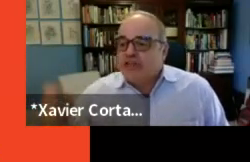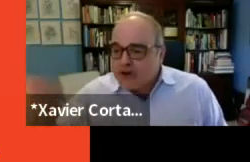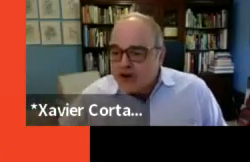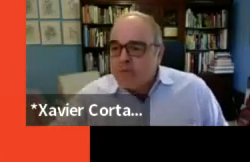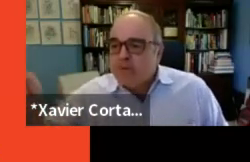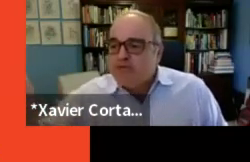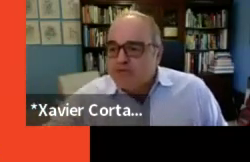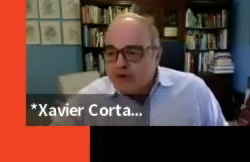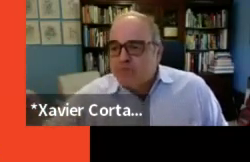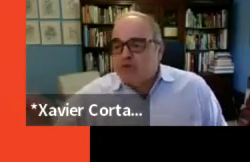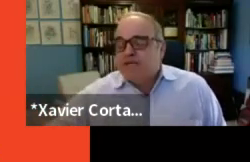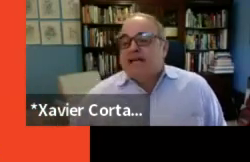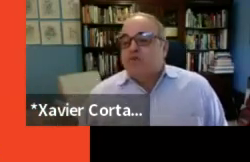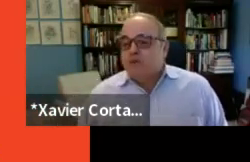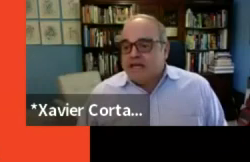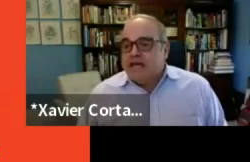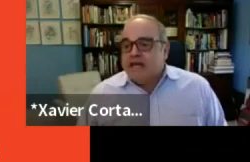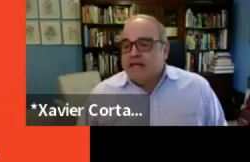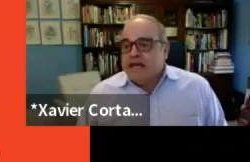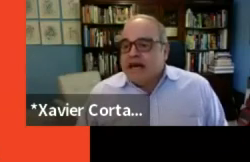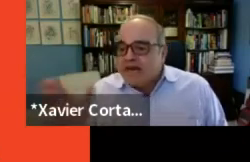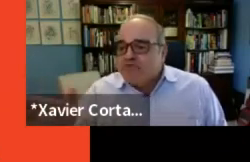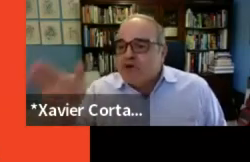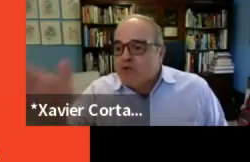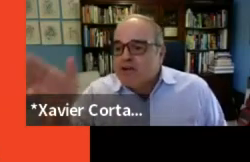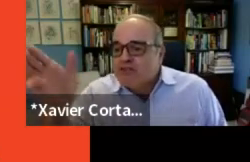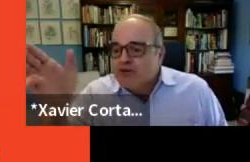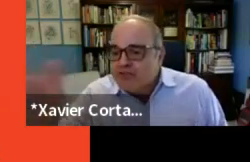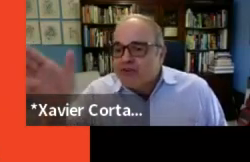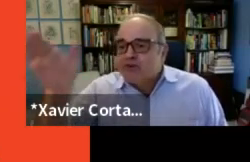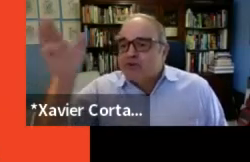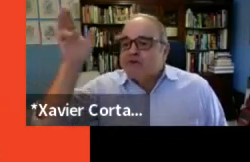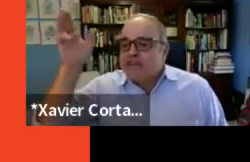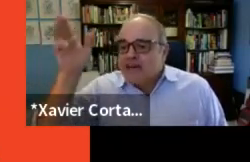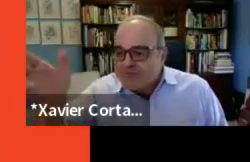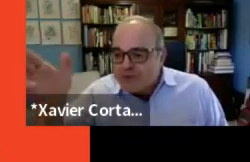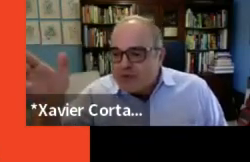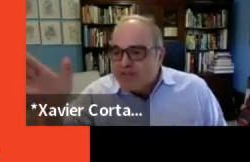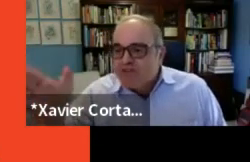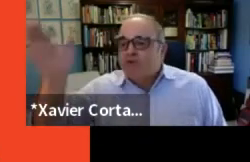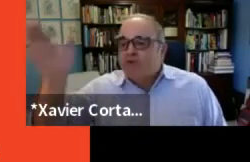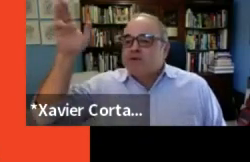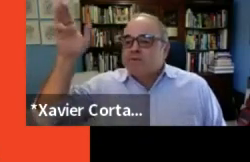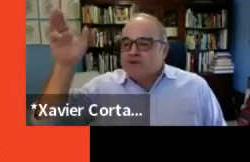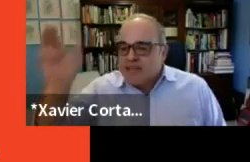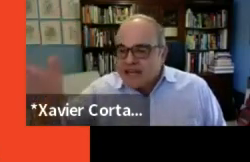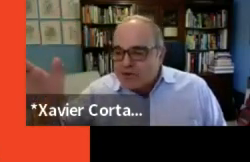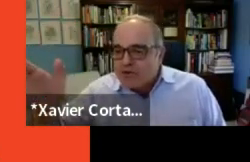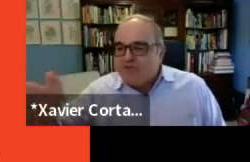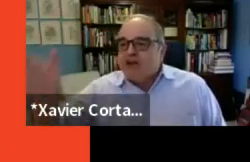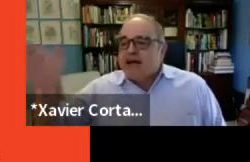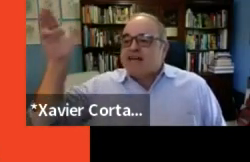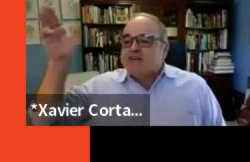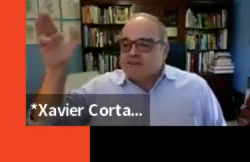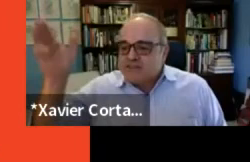the carbon footprint that we, every one of your theater doors, every one of your board members, every one of your actors,